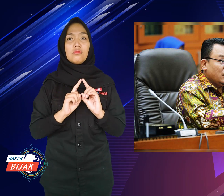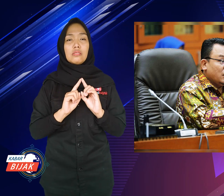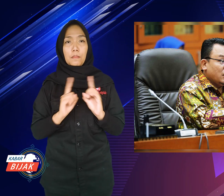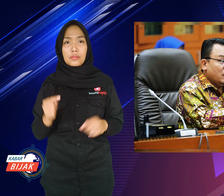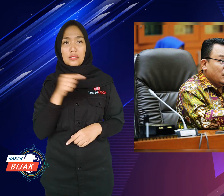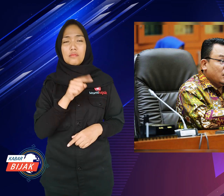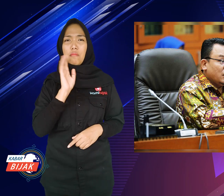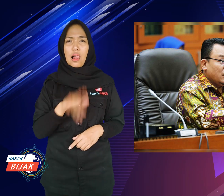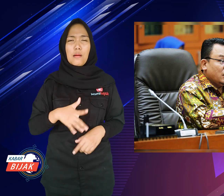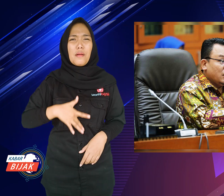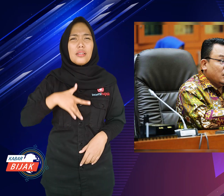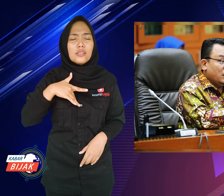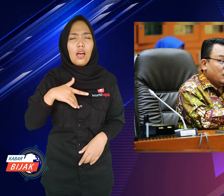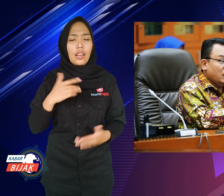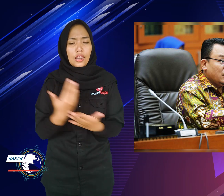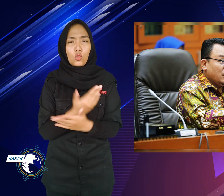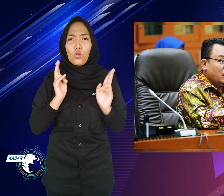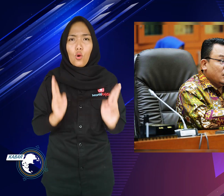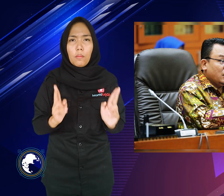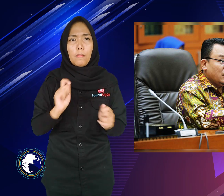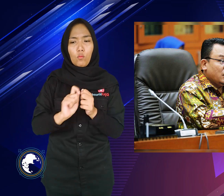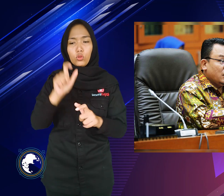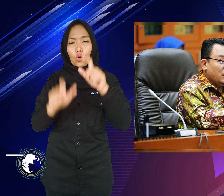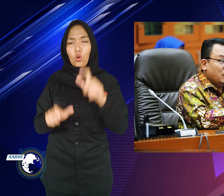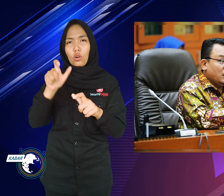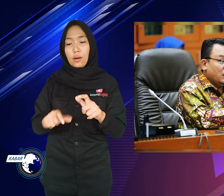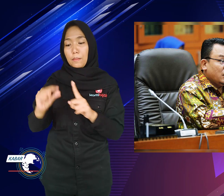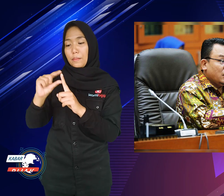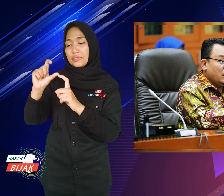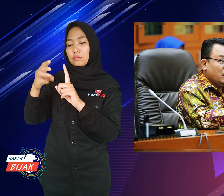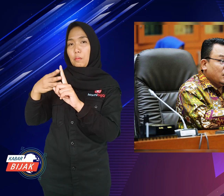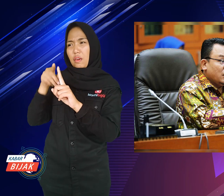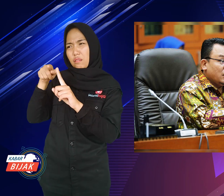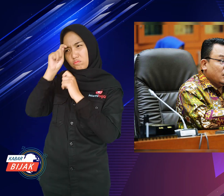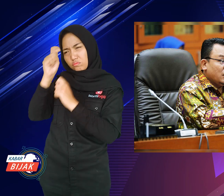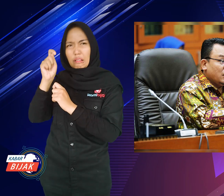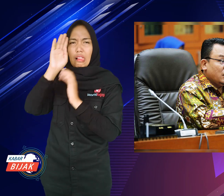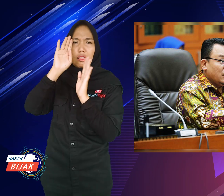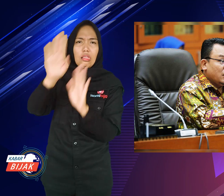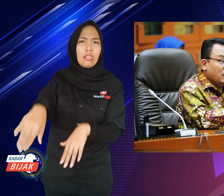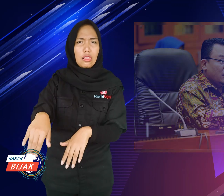This guide is considered to be making people increasingly don't care about PSBB.